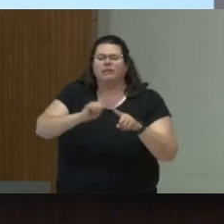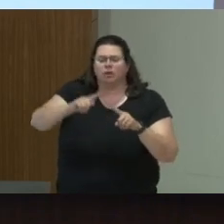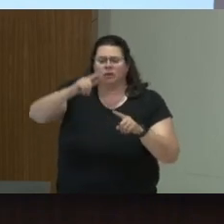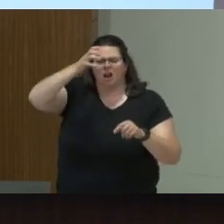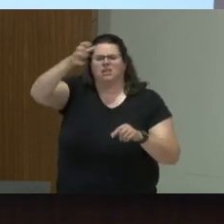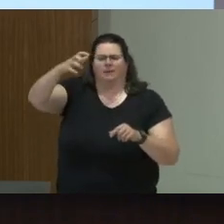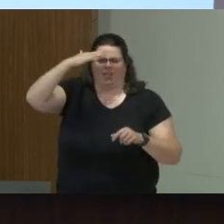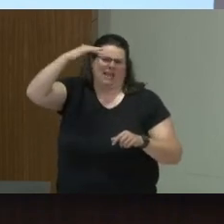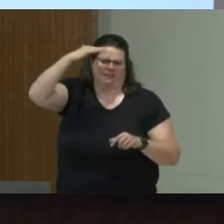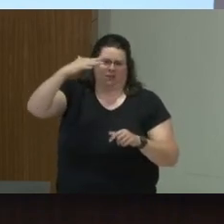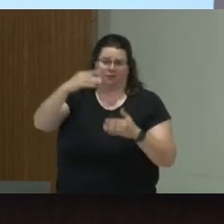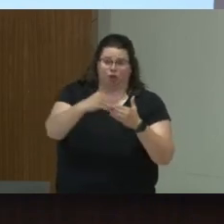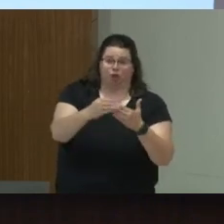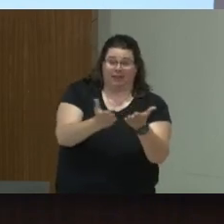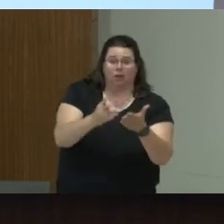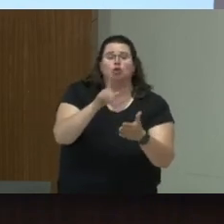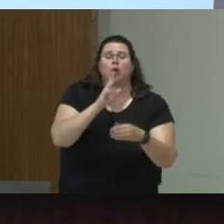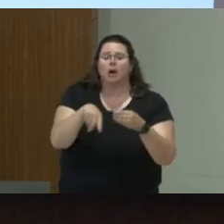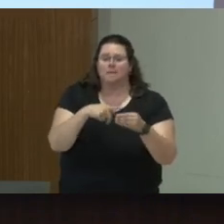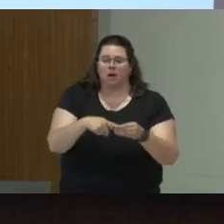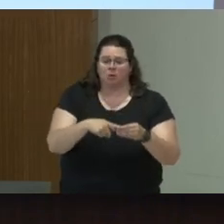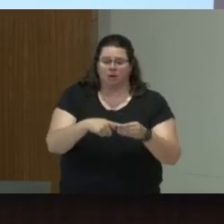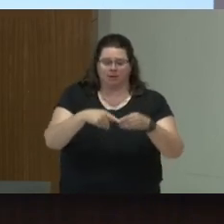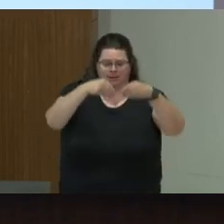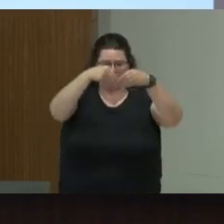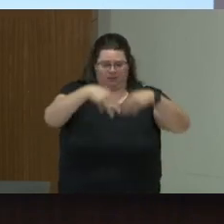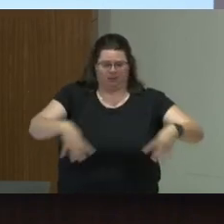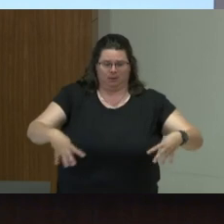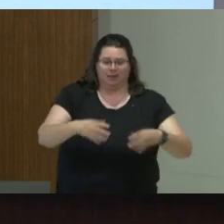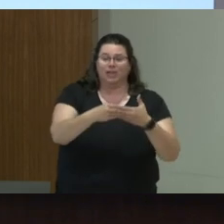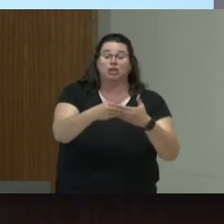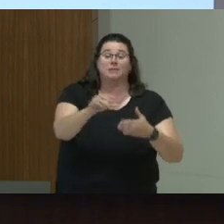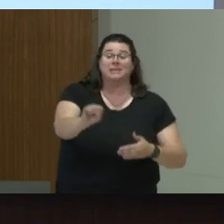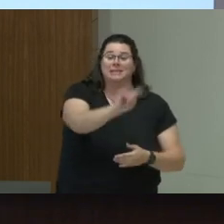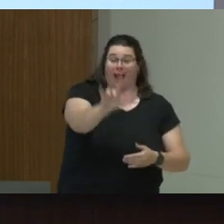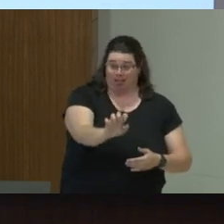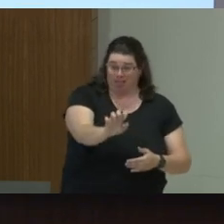and all talking about the leadership style, but I think my research is more on the content,